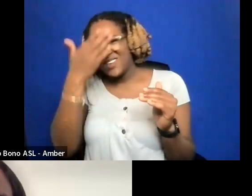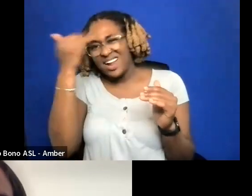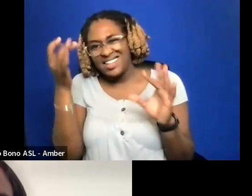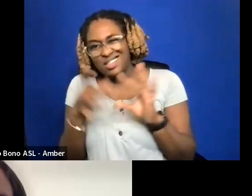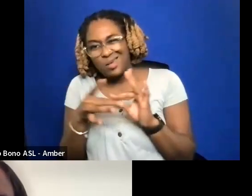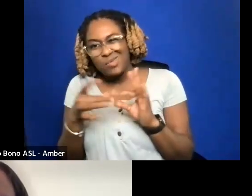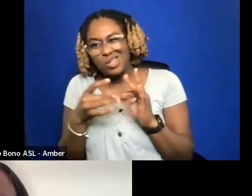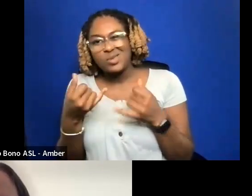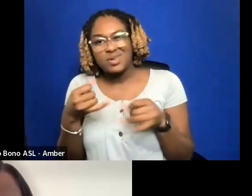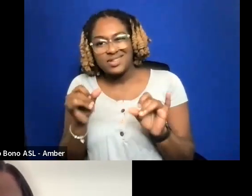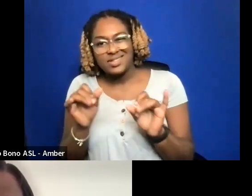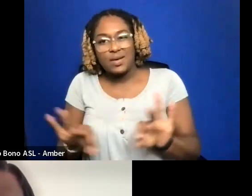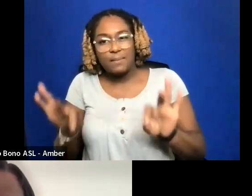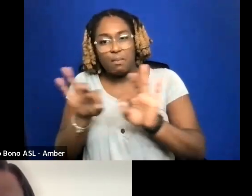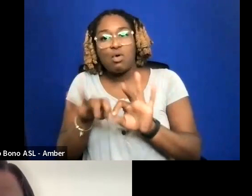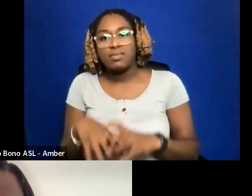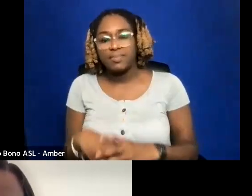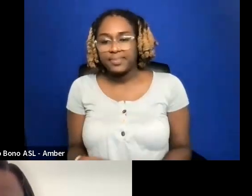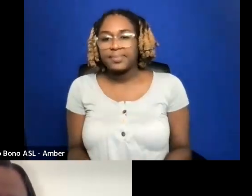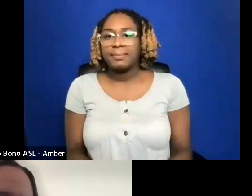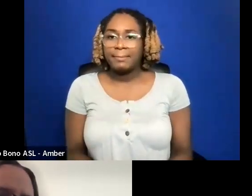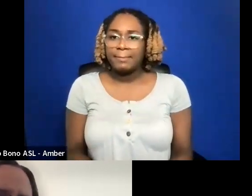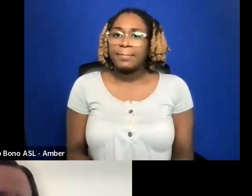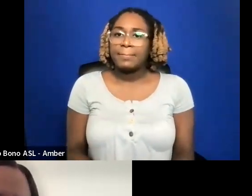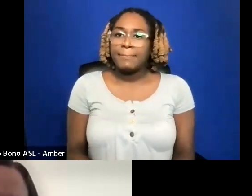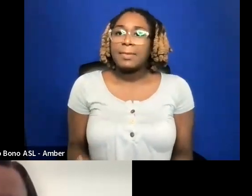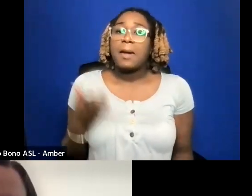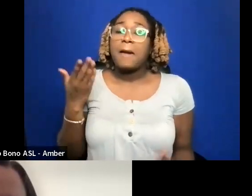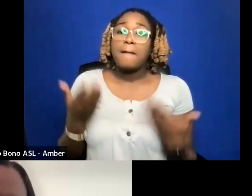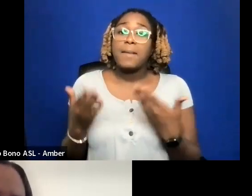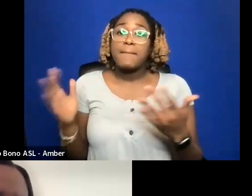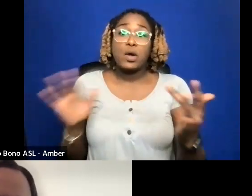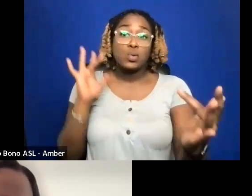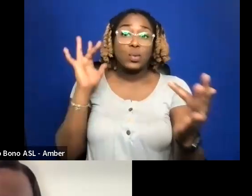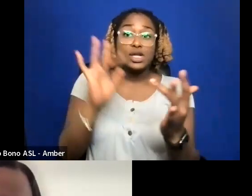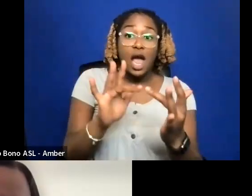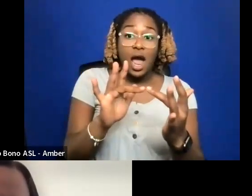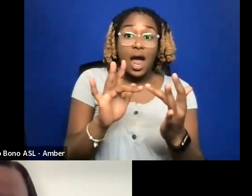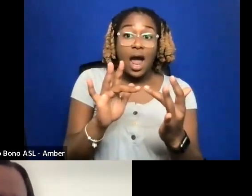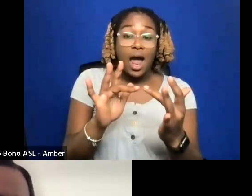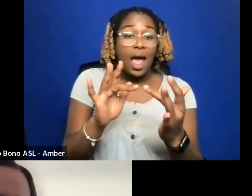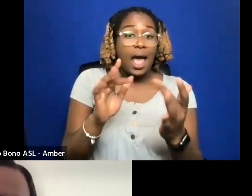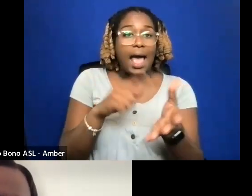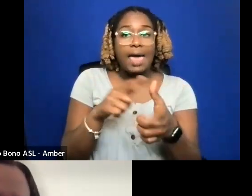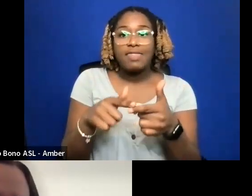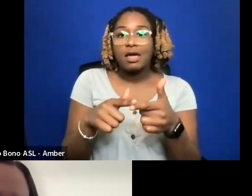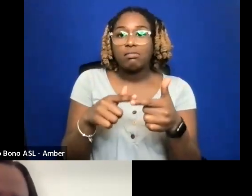AND THE OTHER THING WHICH I DIDN'T MENTION BUT I THINK IT'S IMPORTANT IS YOU MAY REACH OUT TO